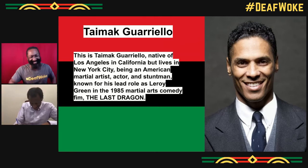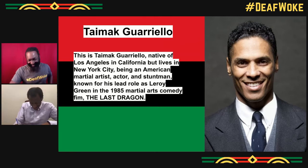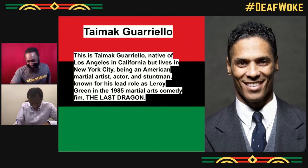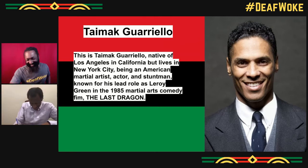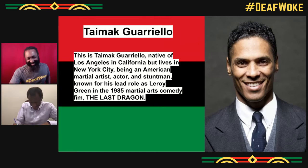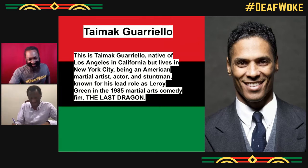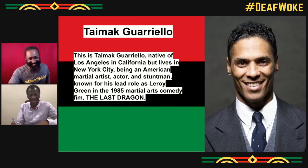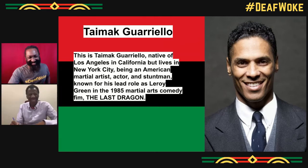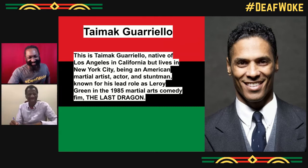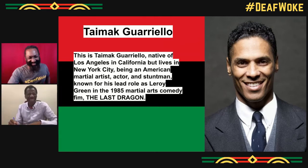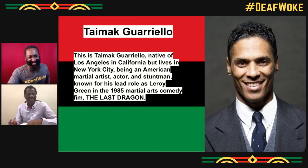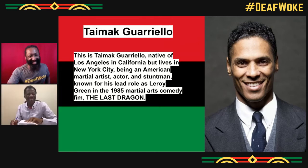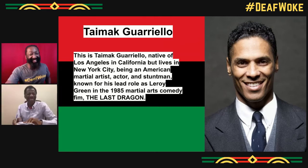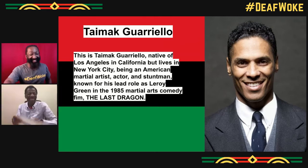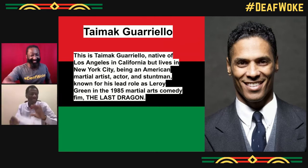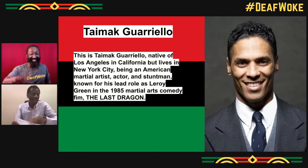Kiss my converse.